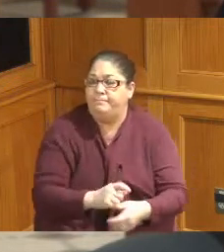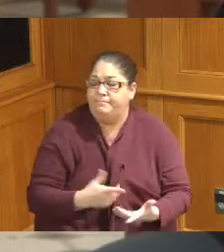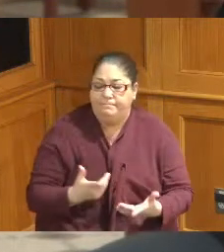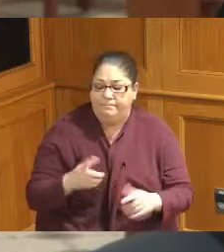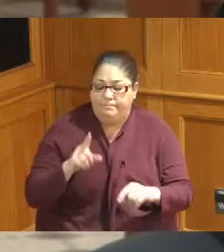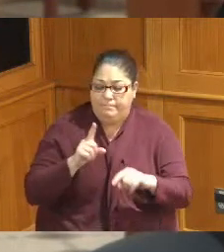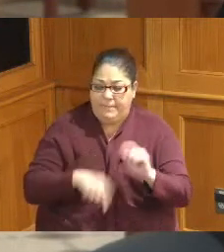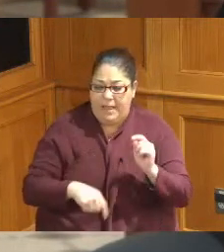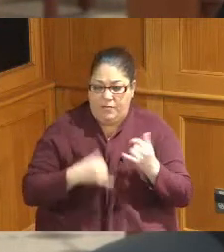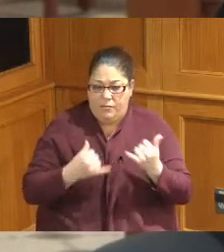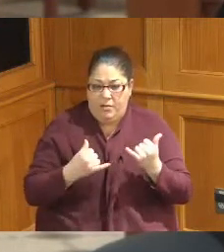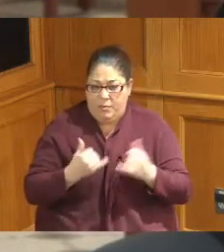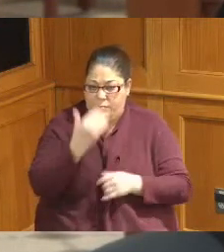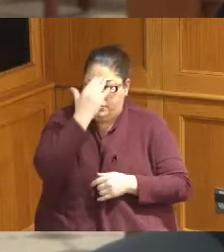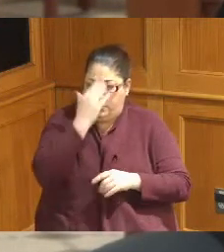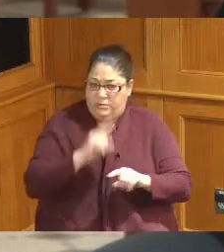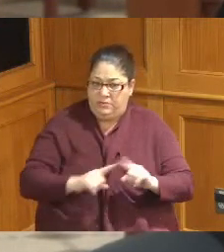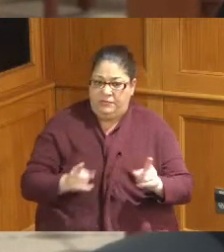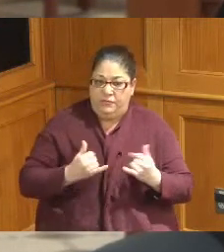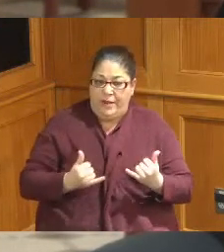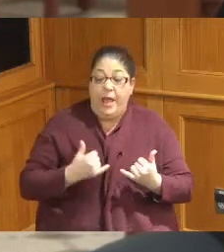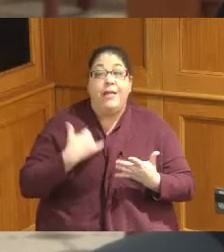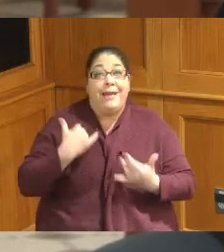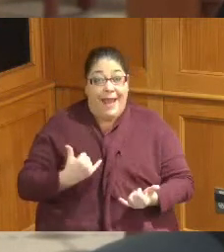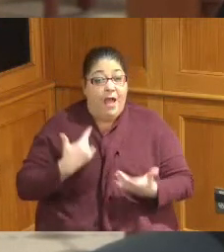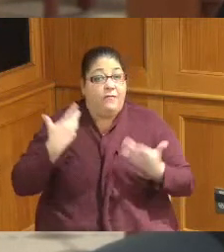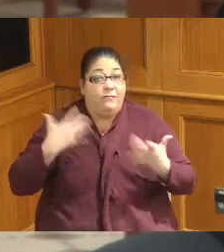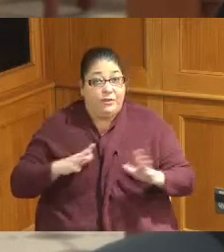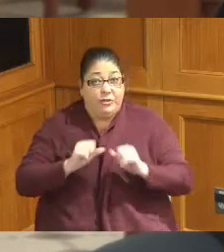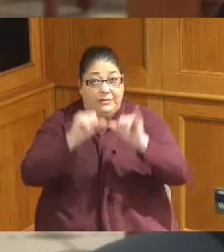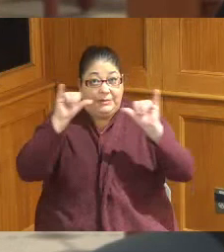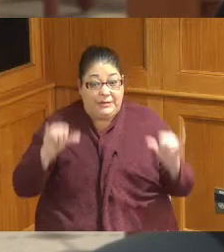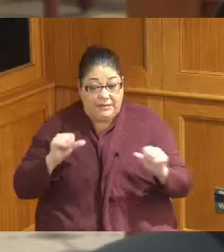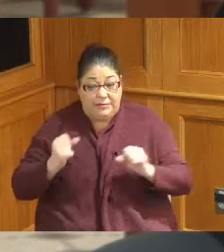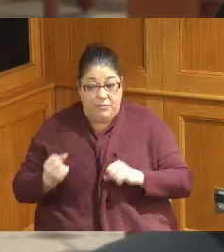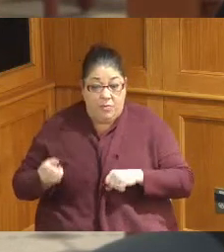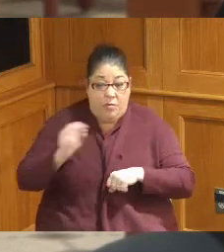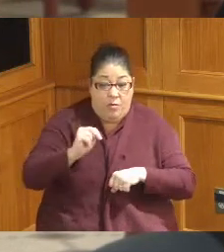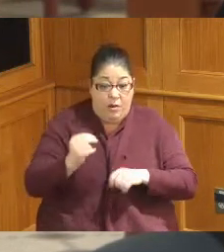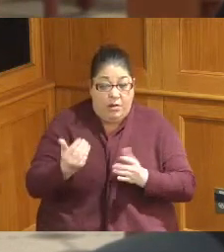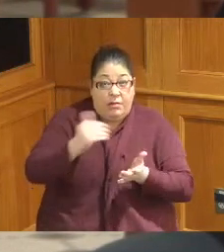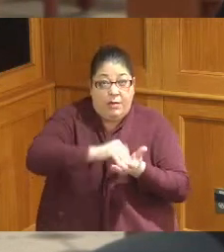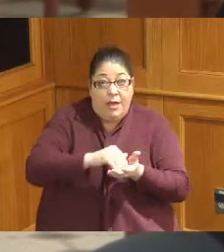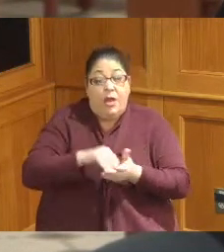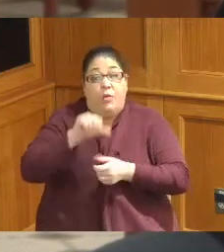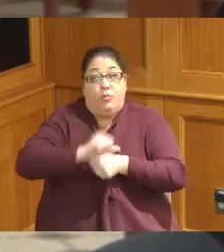now that we are pumping again that this will be something that does not have a lasting impact